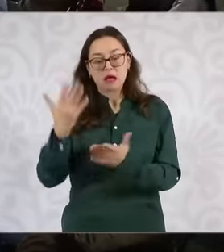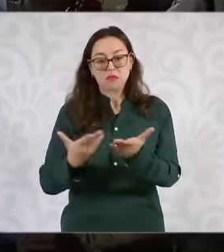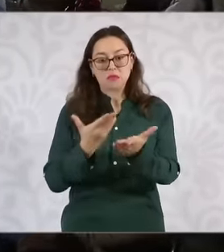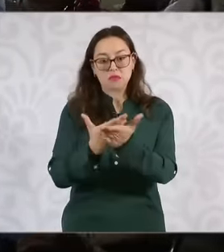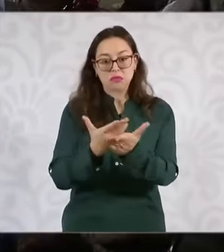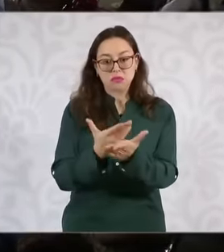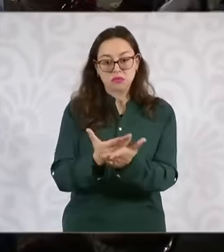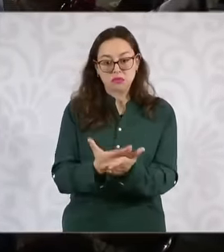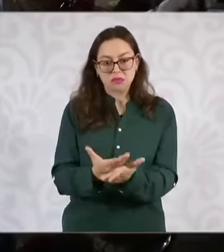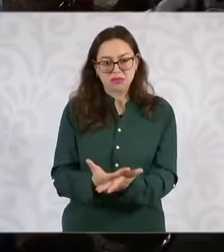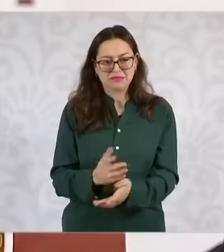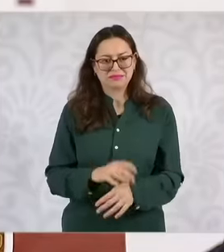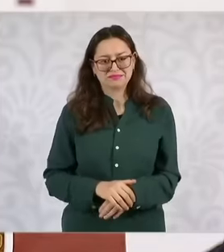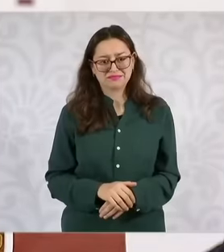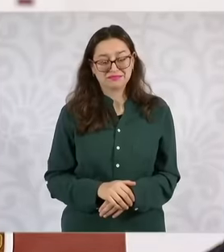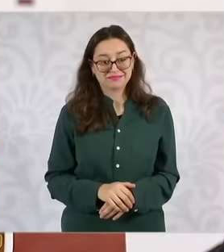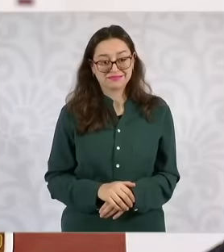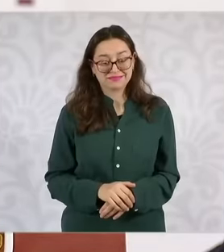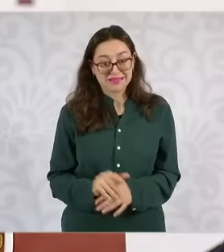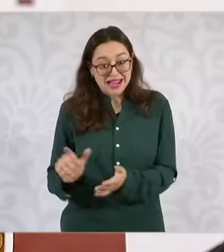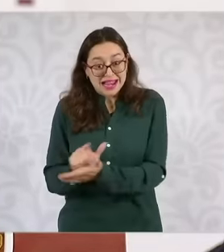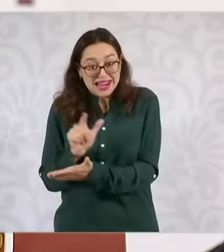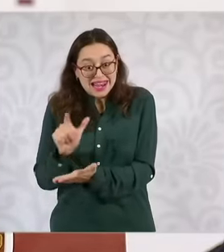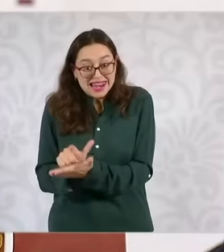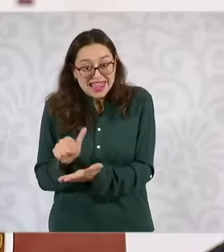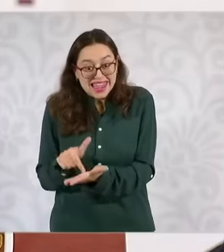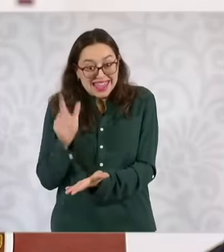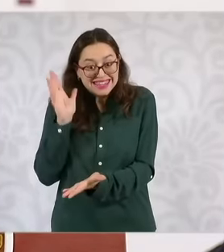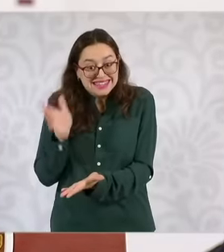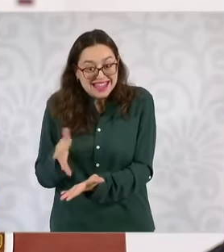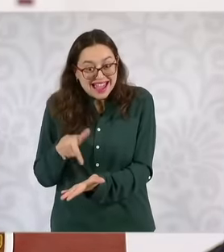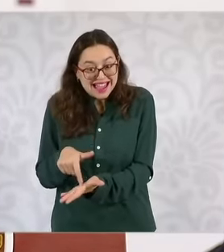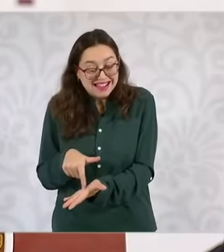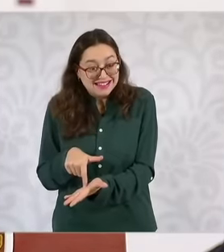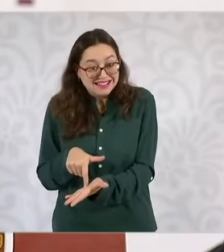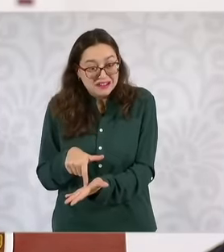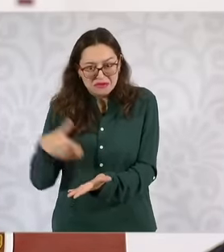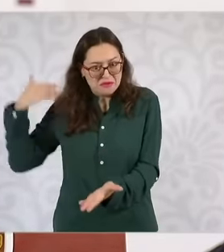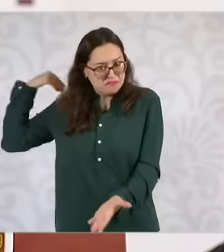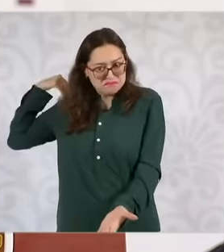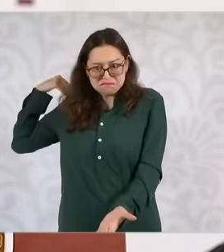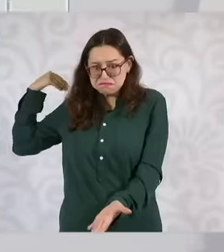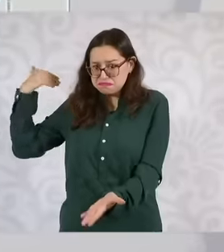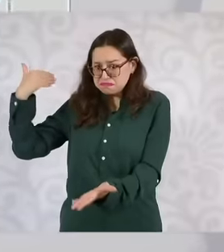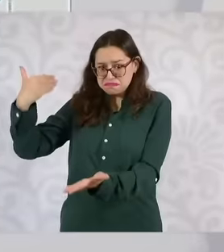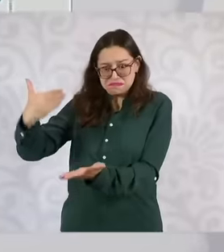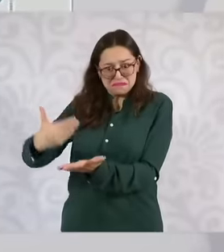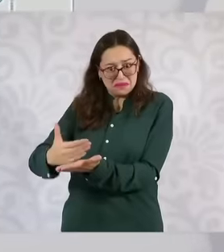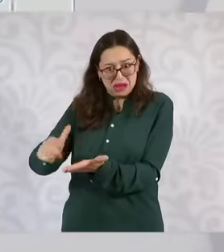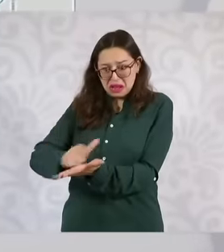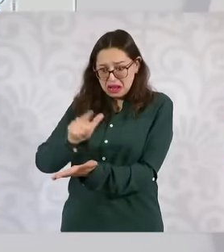it is already in the protection law It is protected in the Amparo Law and their idea is to pass it to